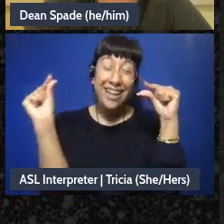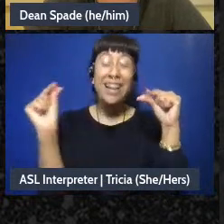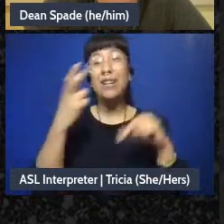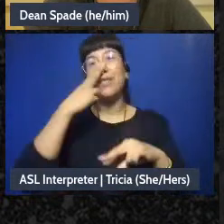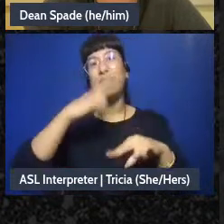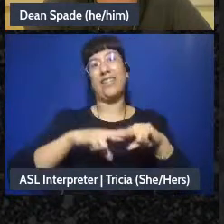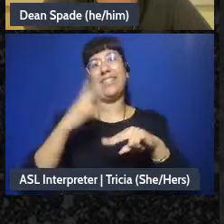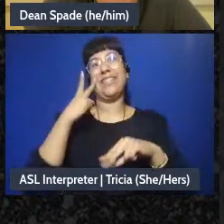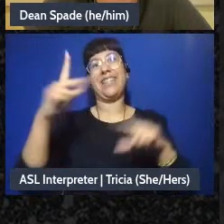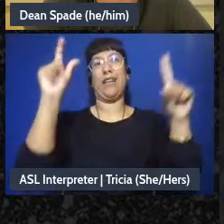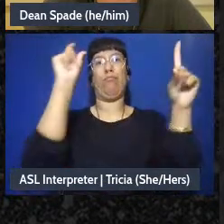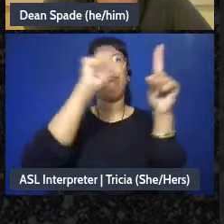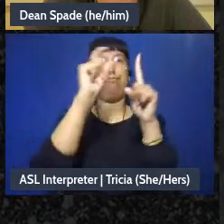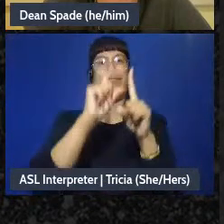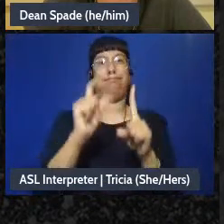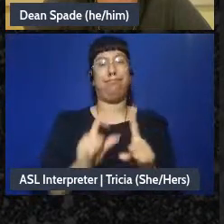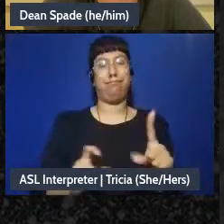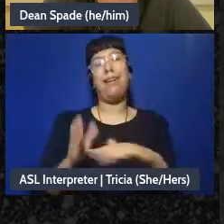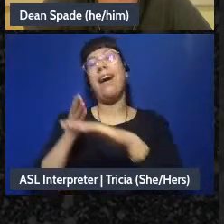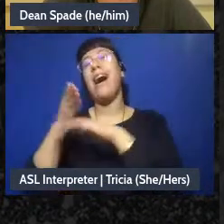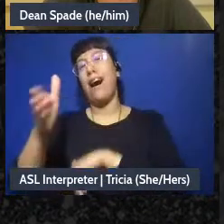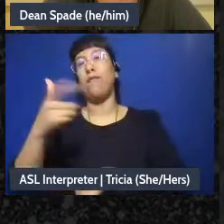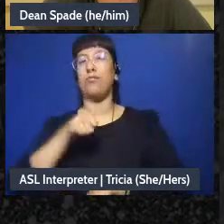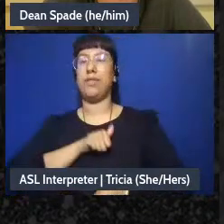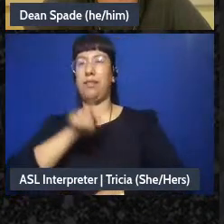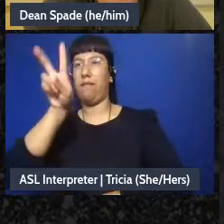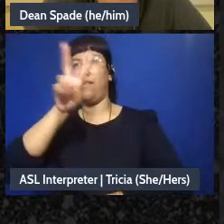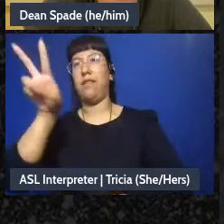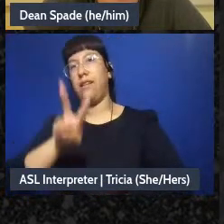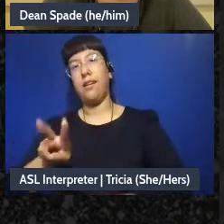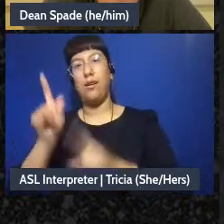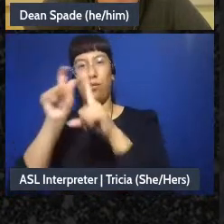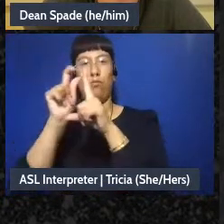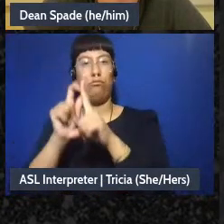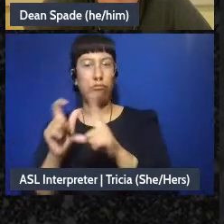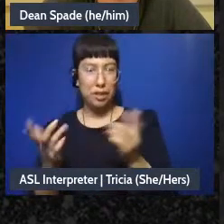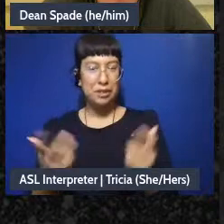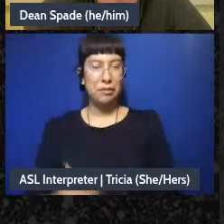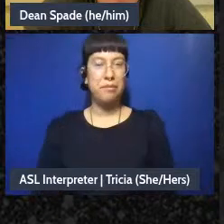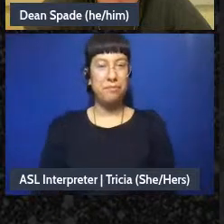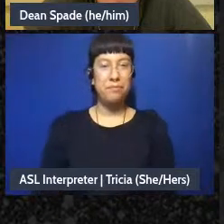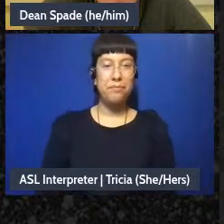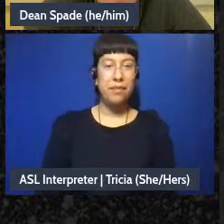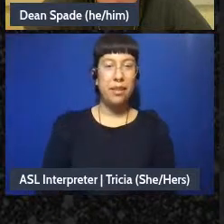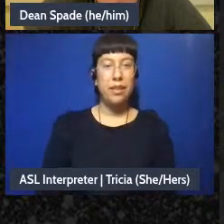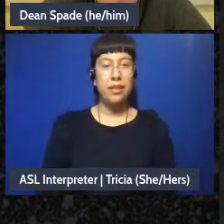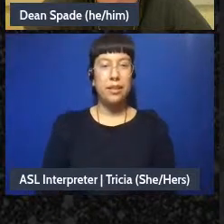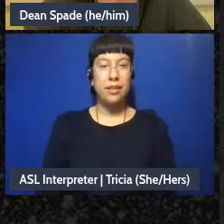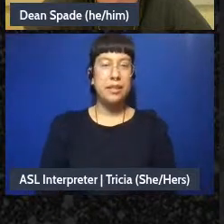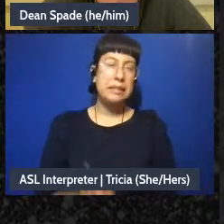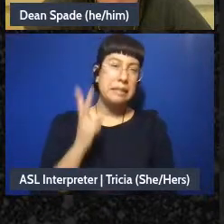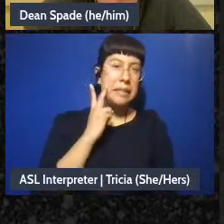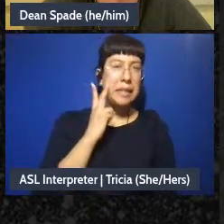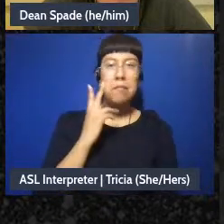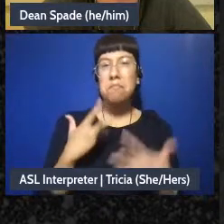in more detail last time after the session, um, just to see what people are putting out